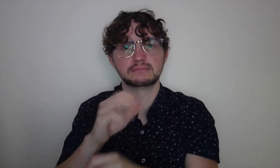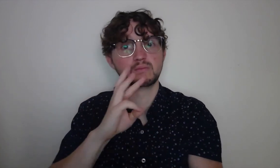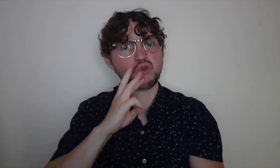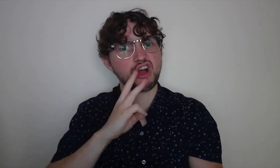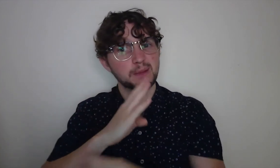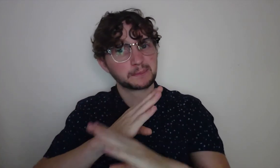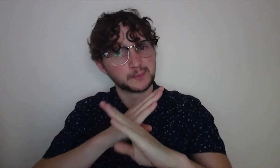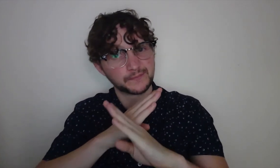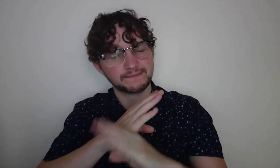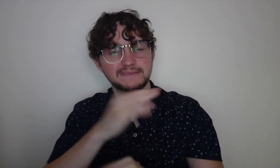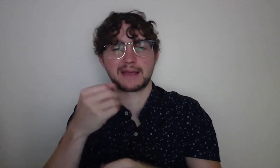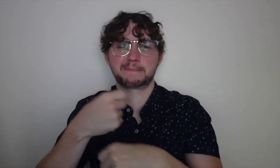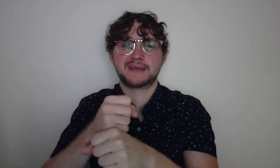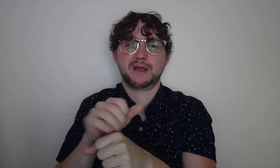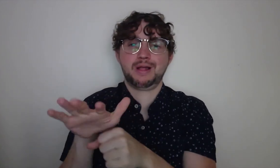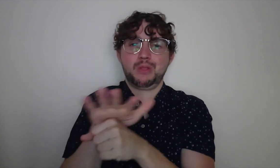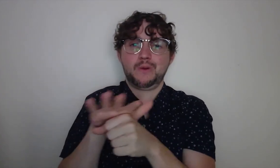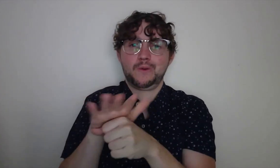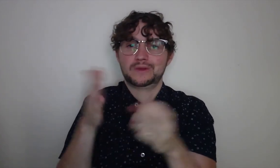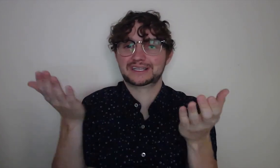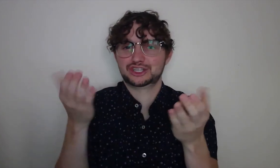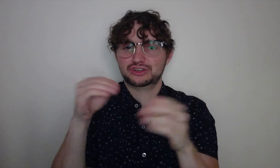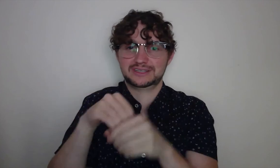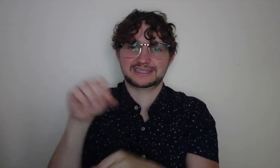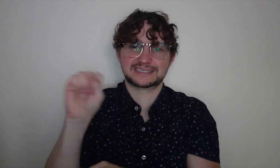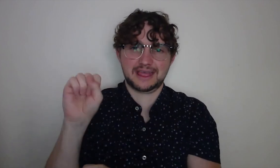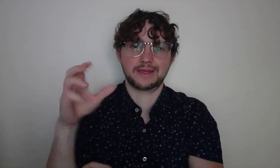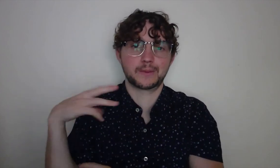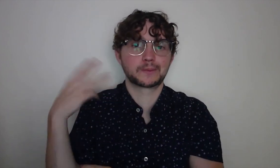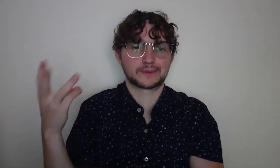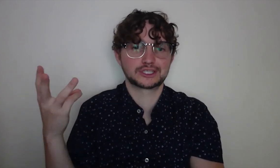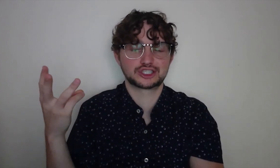This is printed on canvas sustainably made,